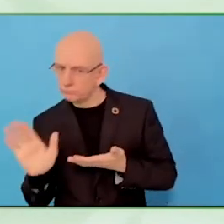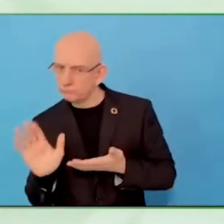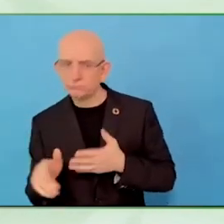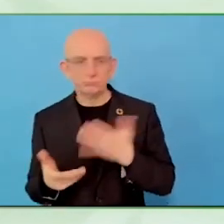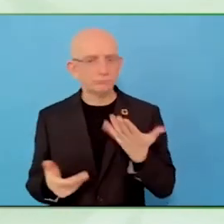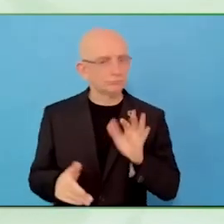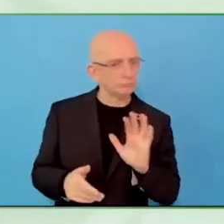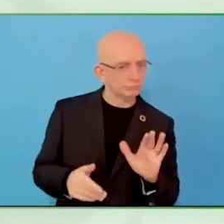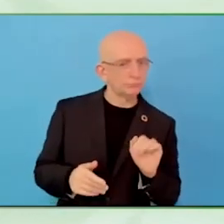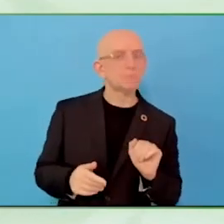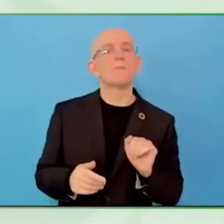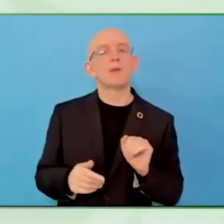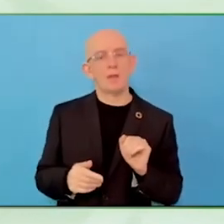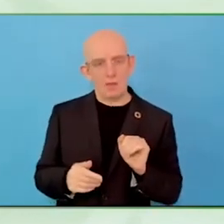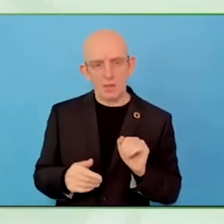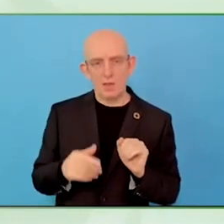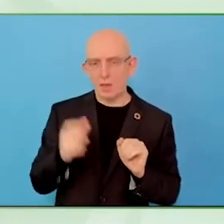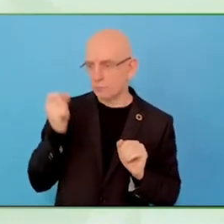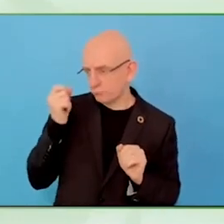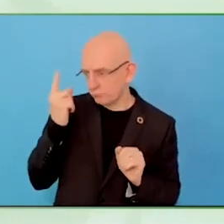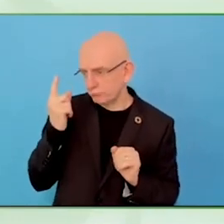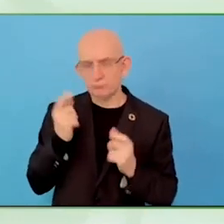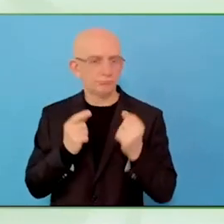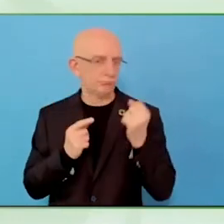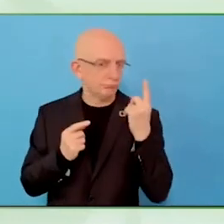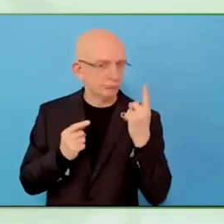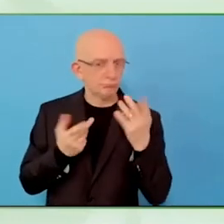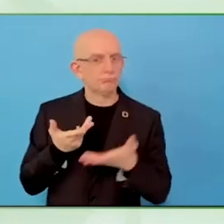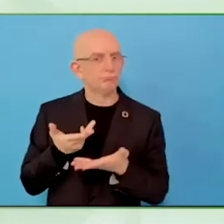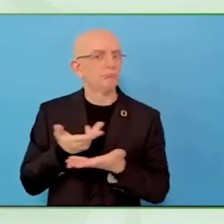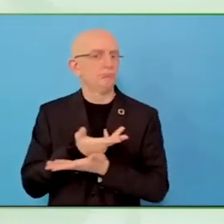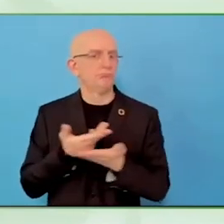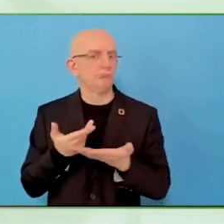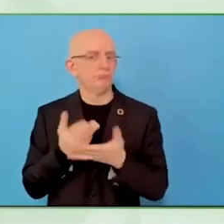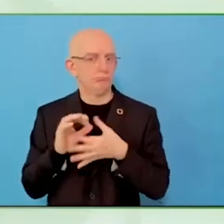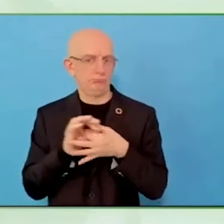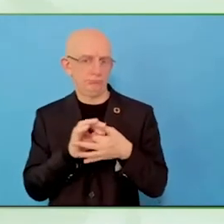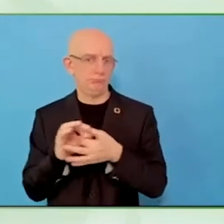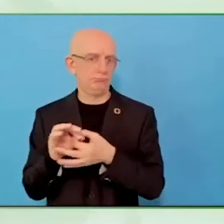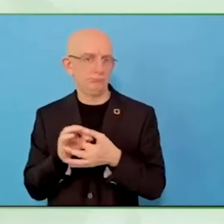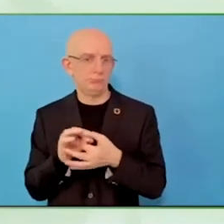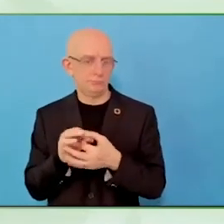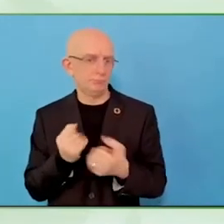starting to employ other people with psychosocial disabilities also in their businesses.